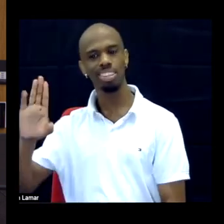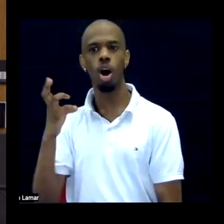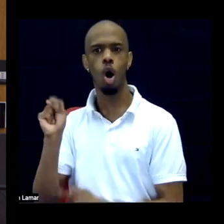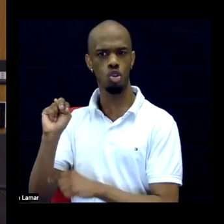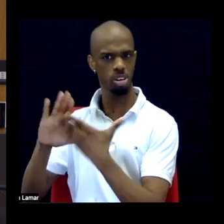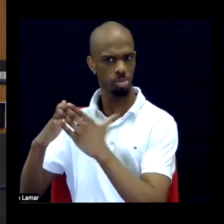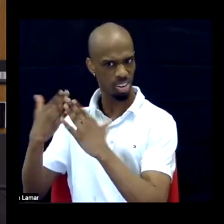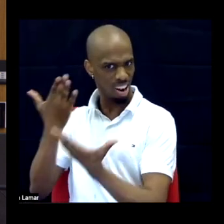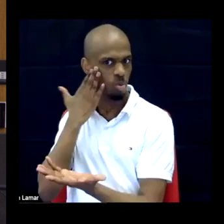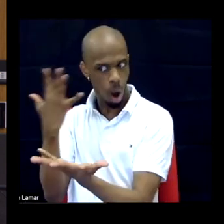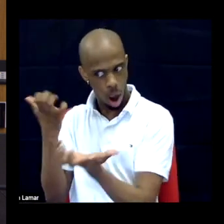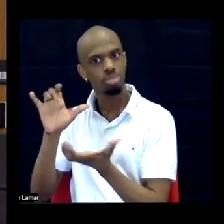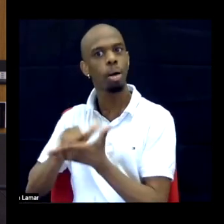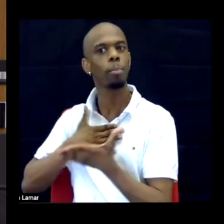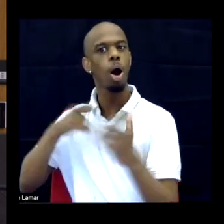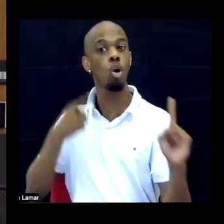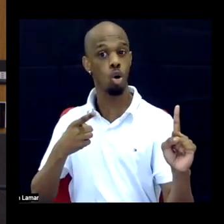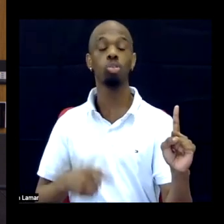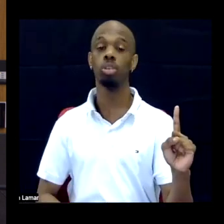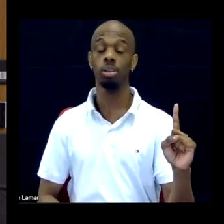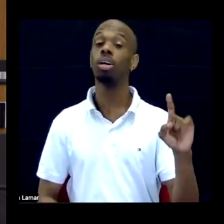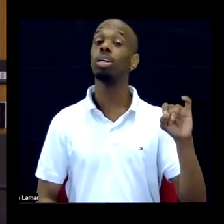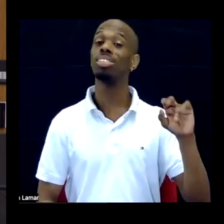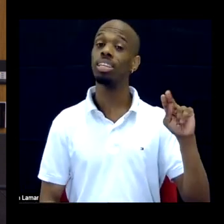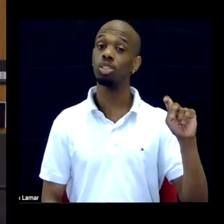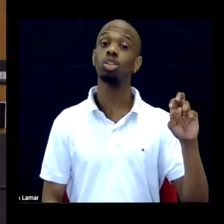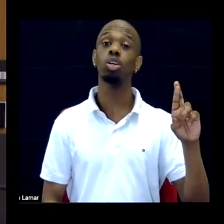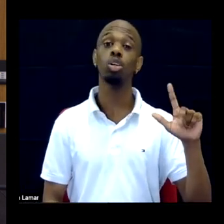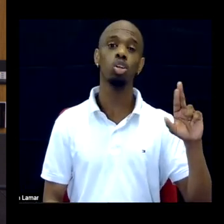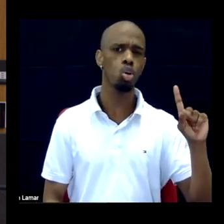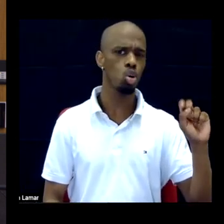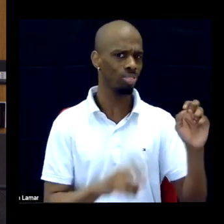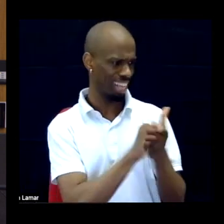And then the practice interludes actually came from a suggestion from one of the anonymous